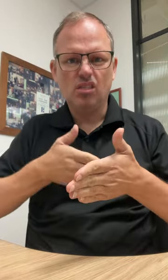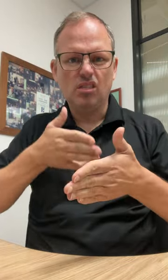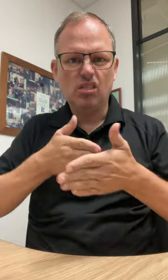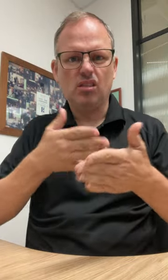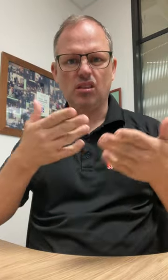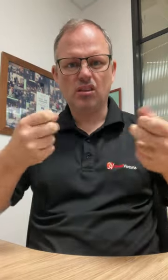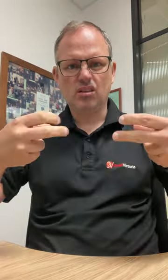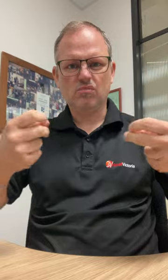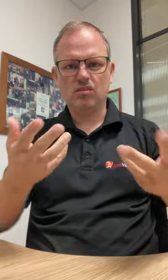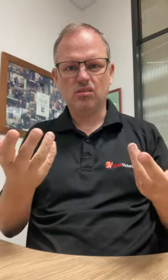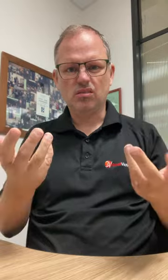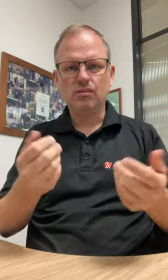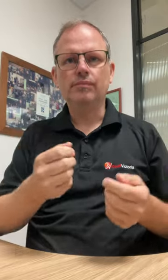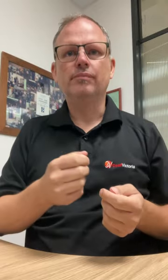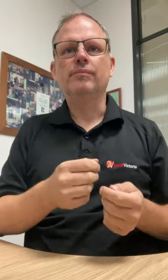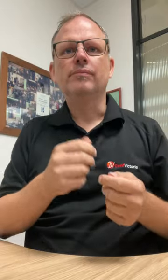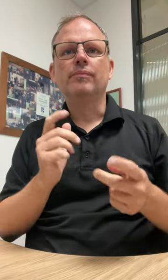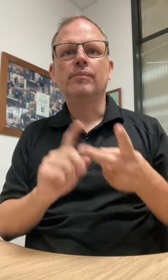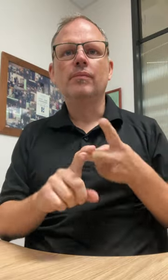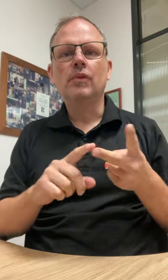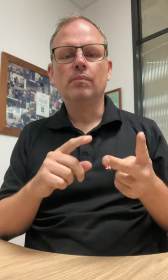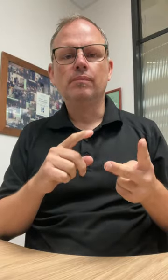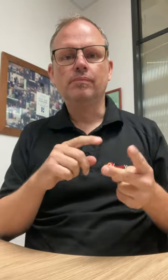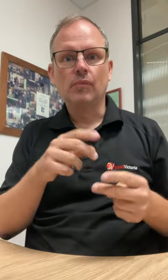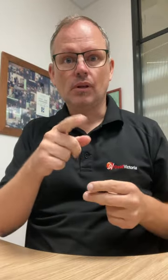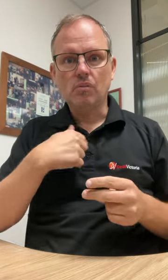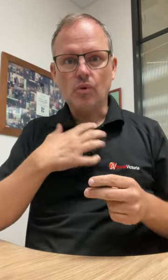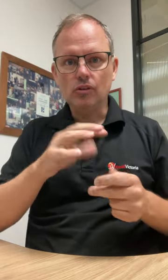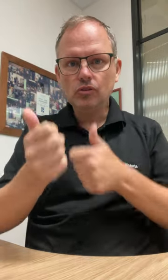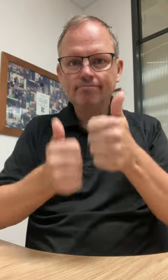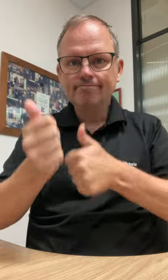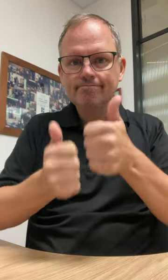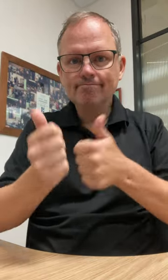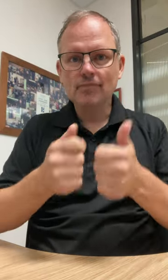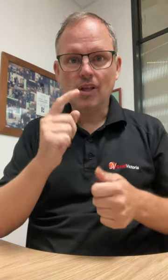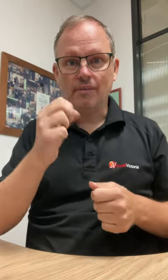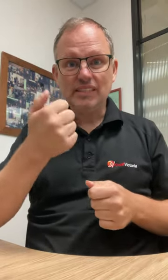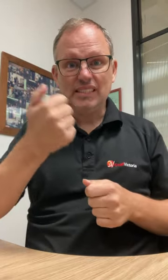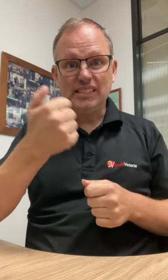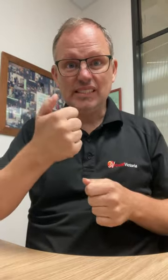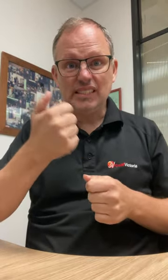their account on experiences of inaccessibility at cinemas without captions.